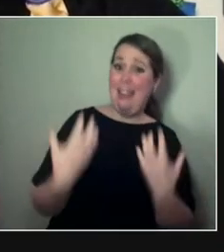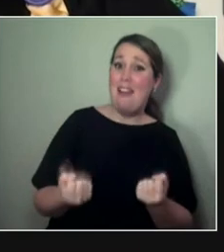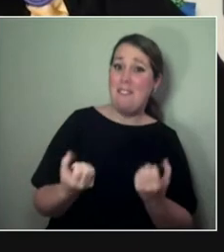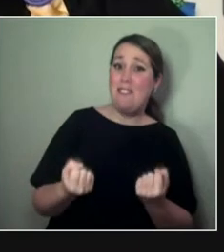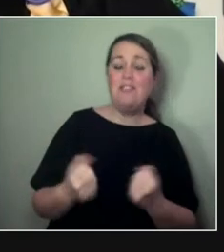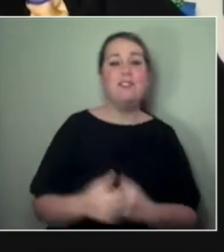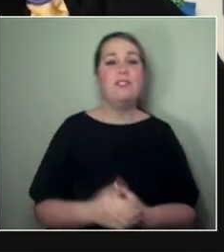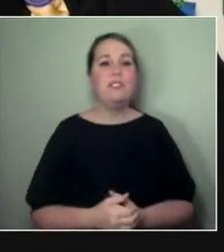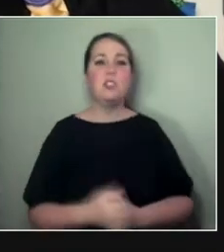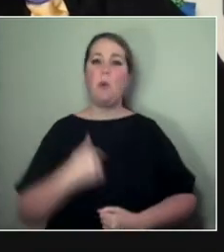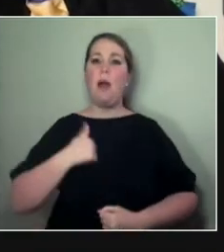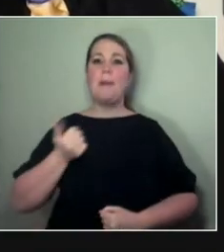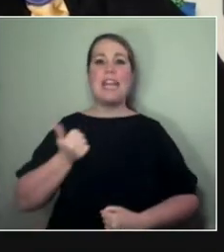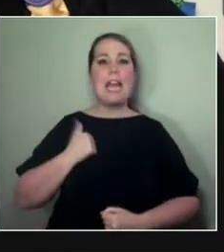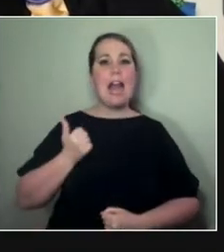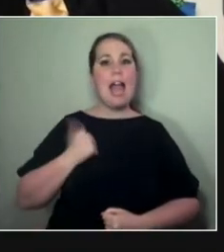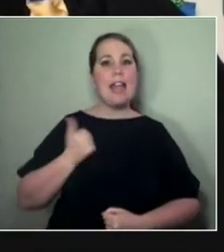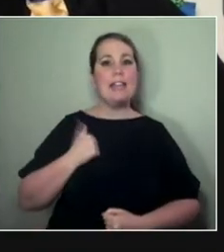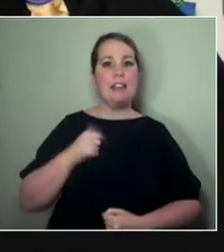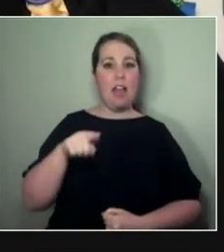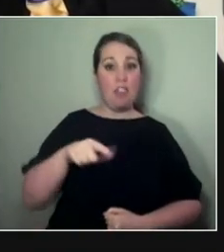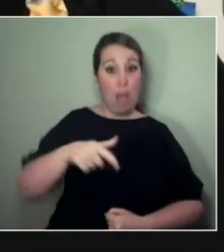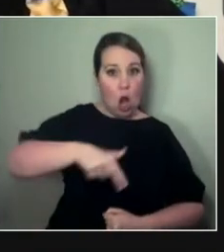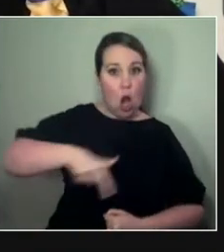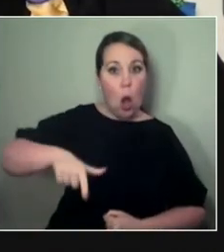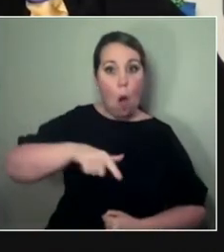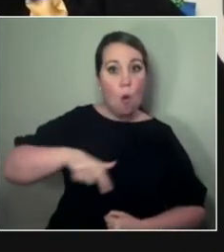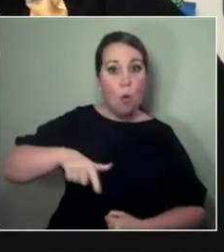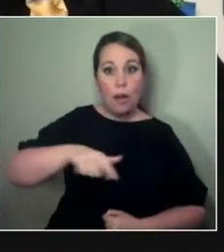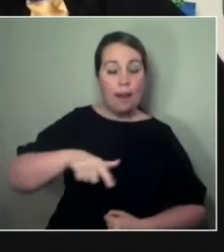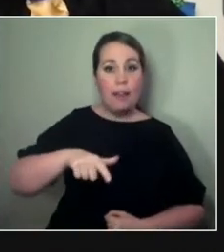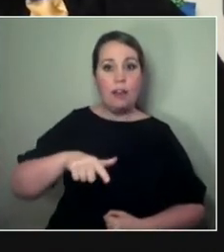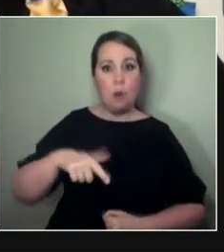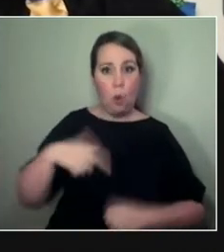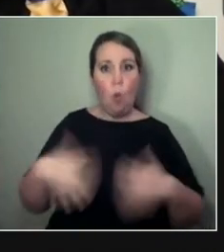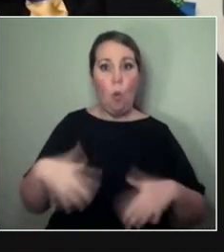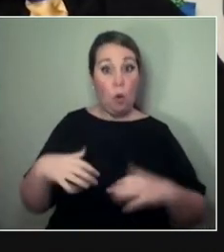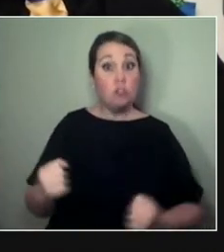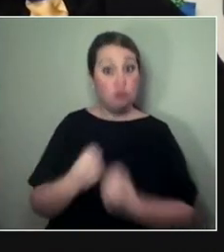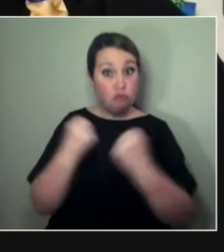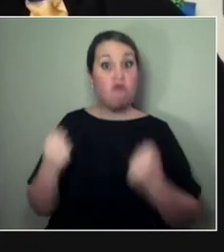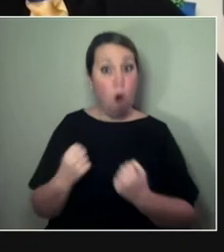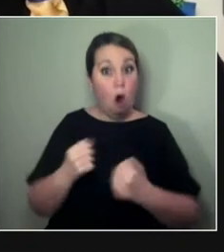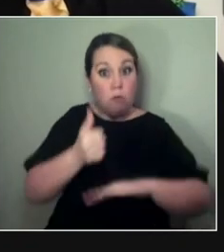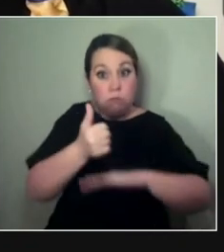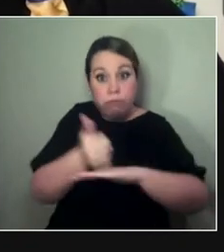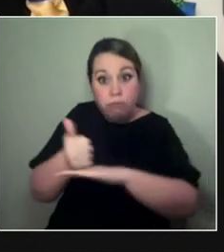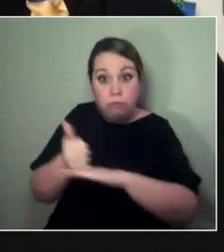a similar sense of there's a very robust local scene, and is there, where are the connections out,